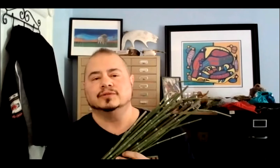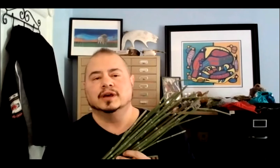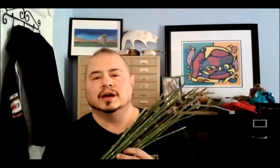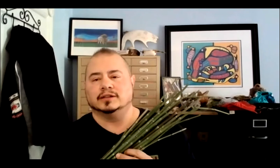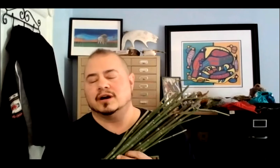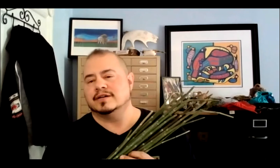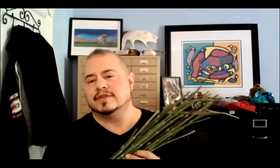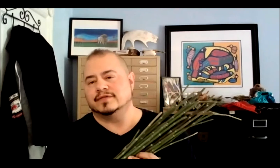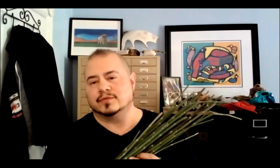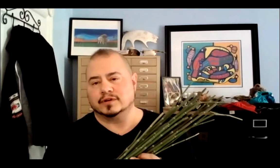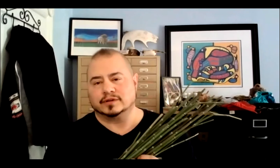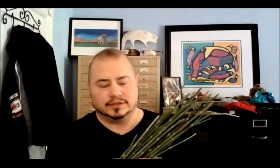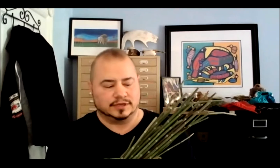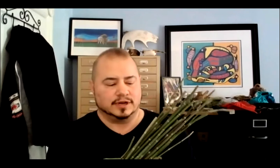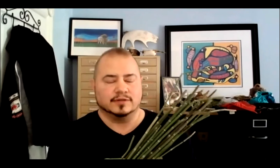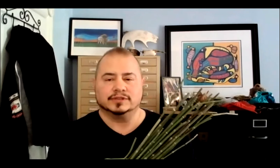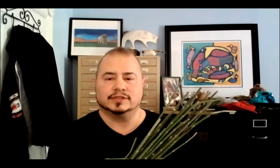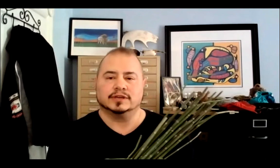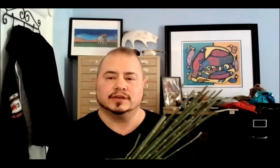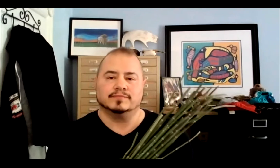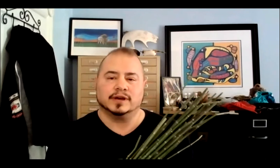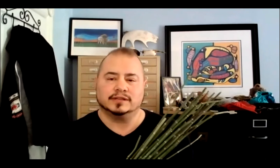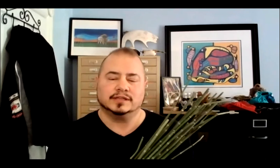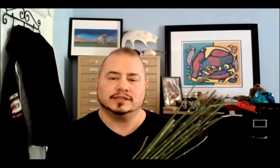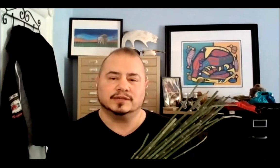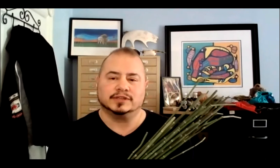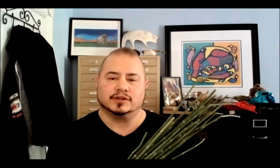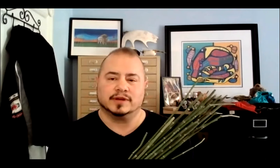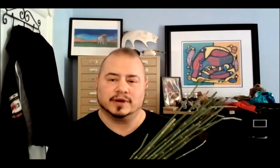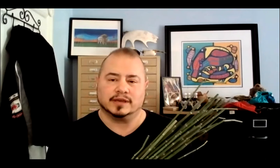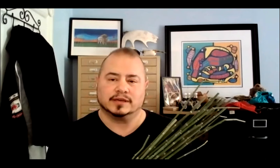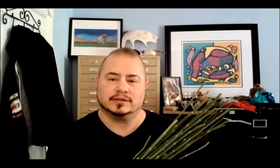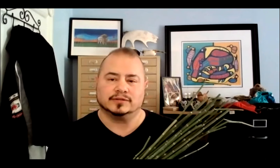I can't do a lot of heavy work because I was hit by a TTC bus on my bike in